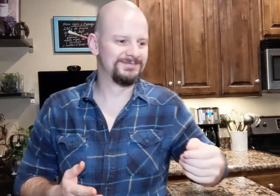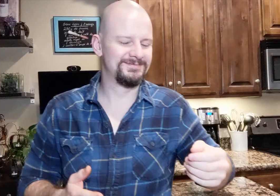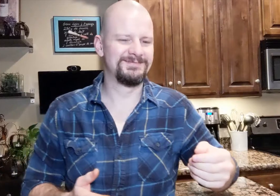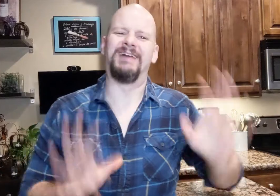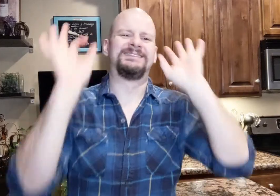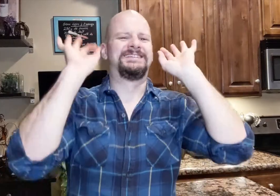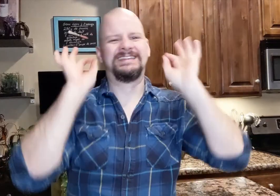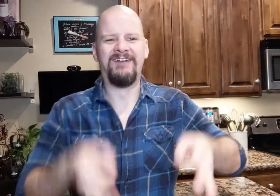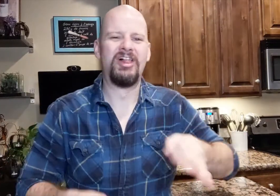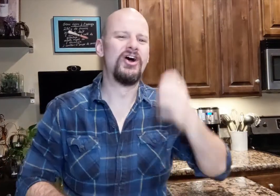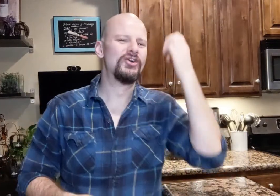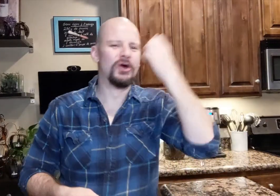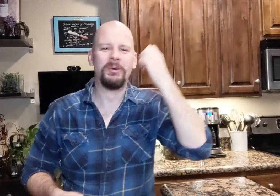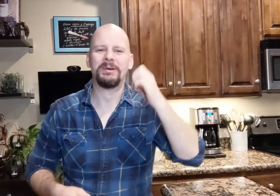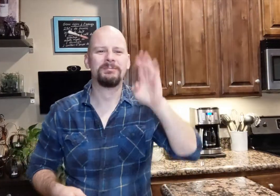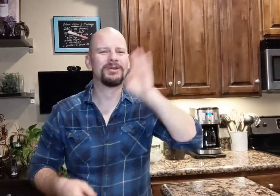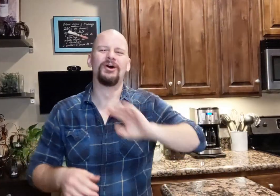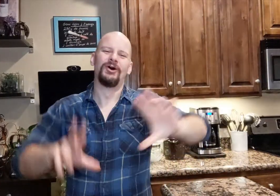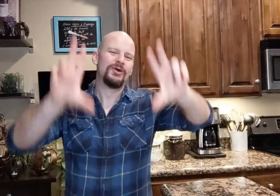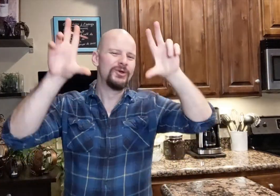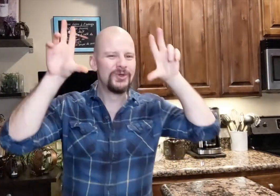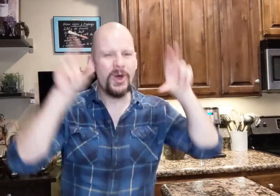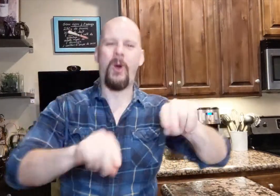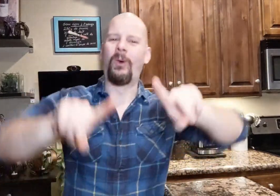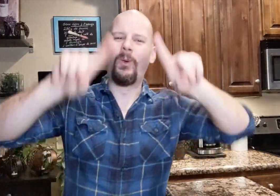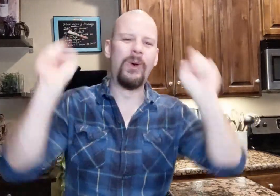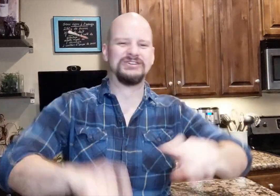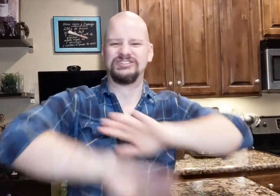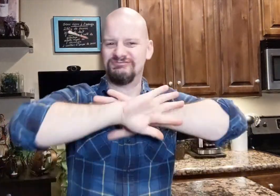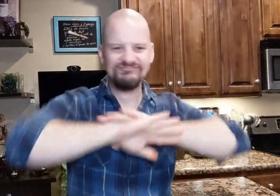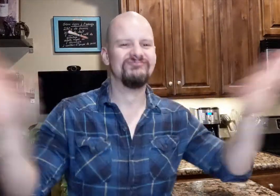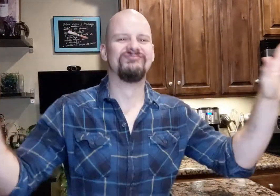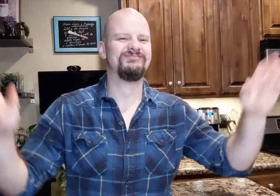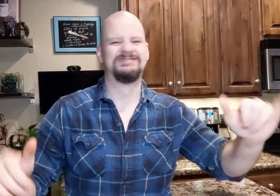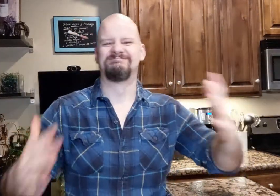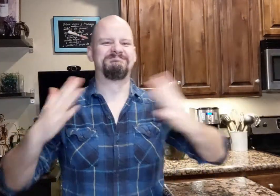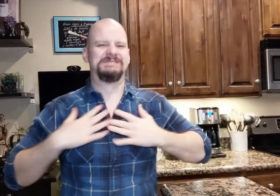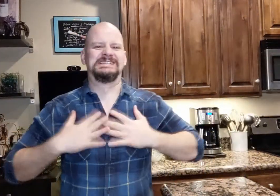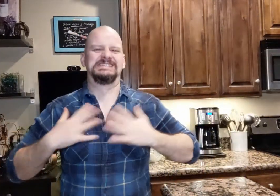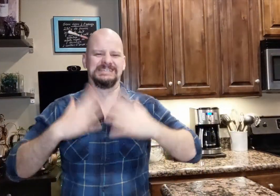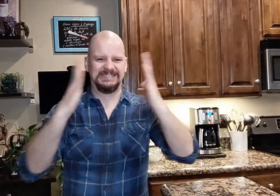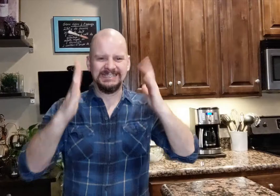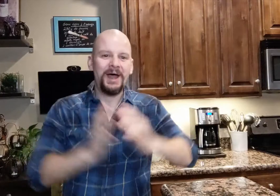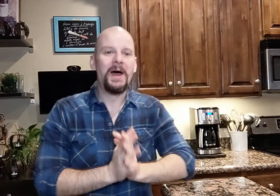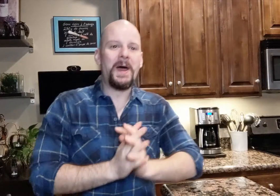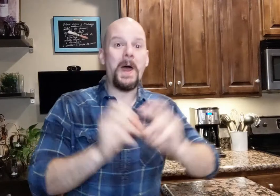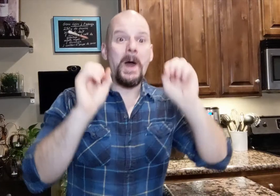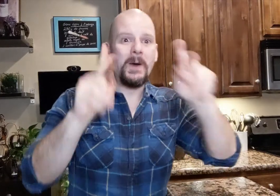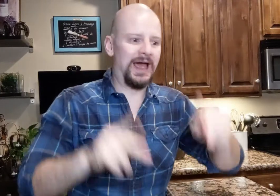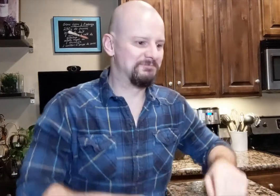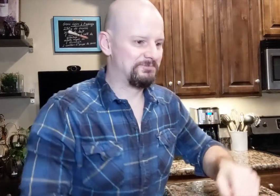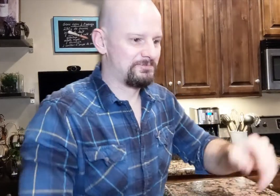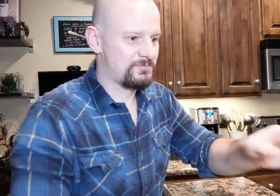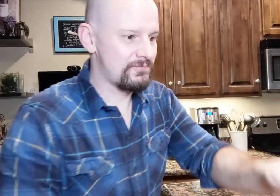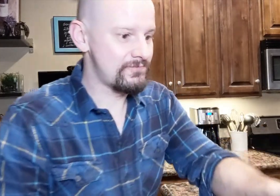It's definitely a European beer! No questions! It's just me! Okay...